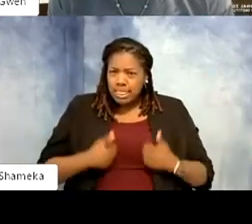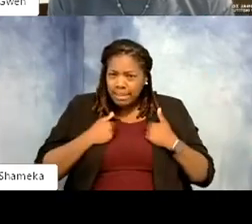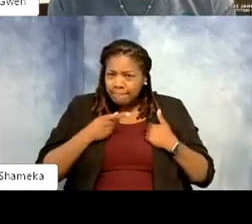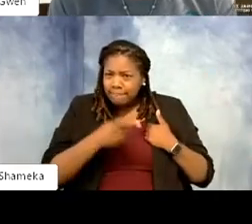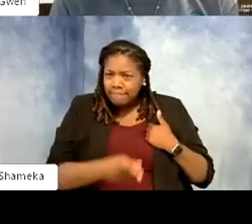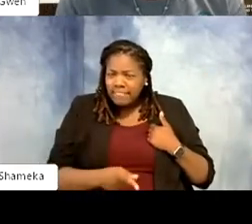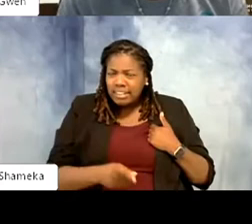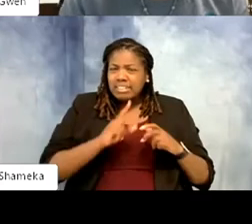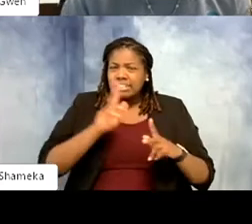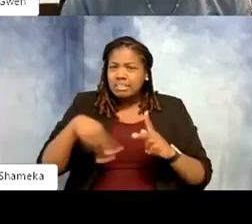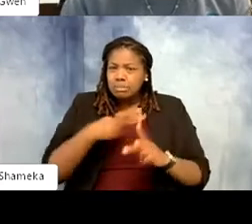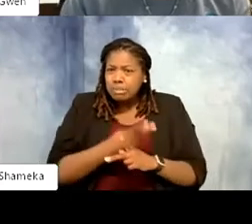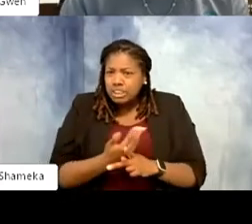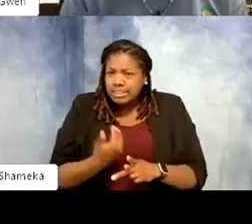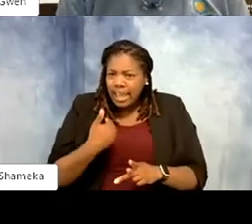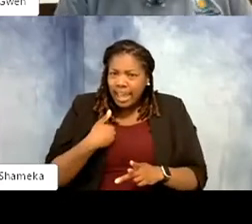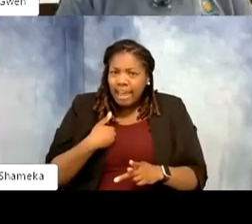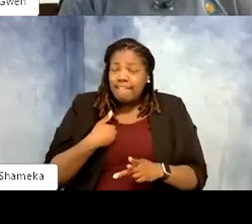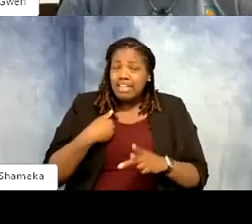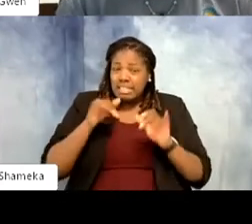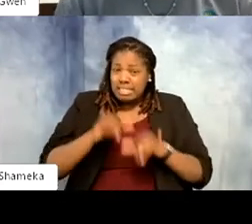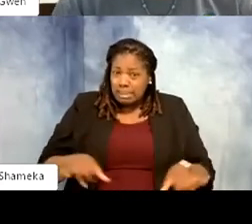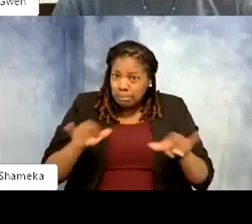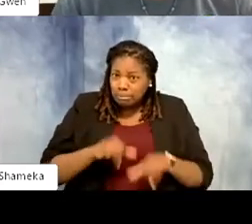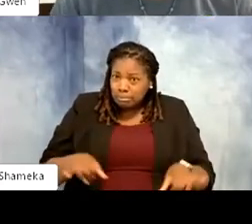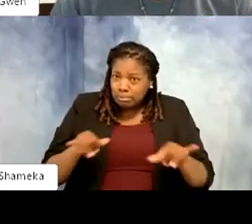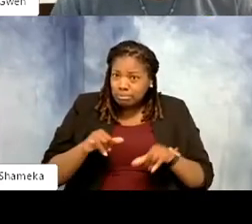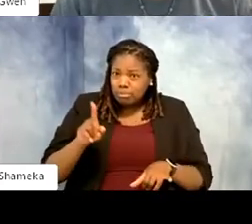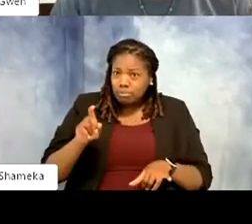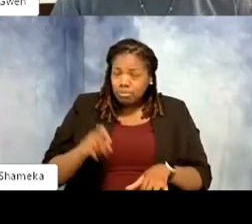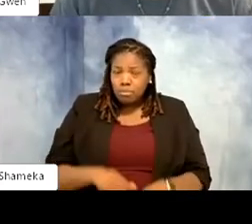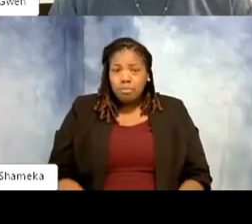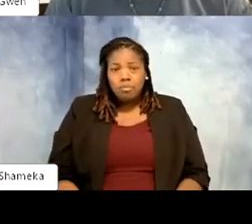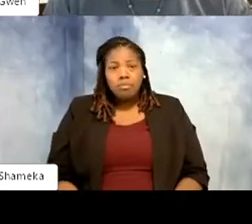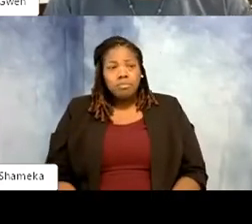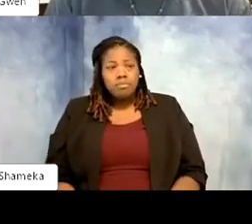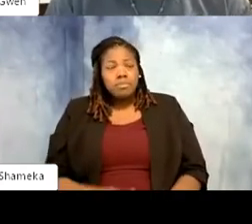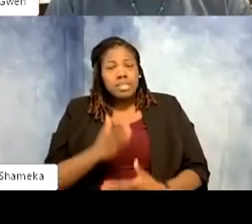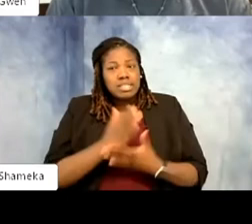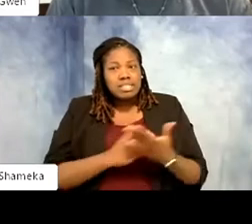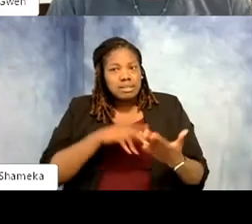have there? Has it always housed the same species? >>Gwen: Well some of the species we had when I started